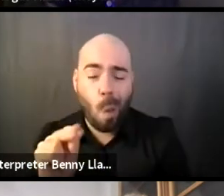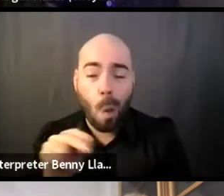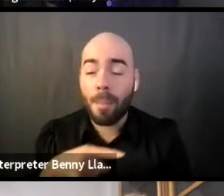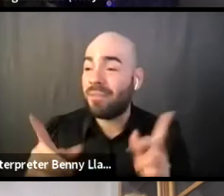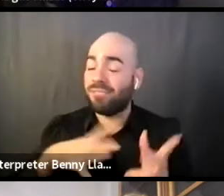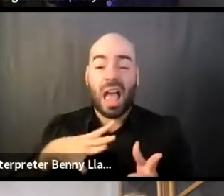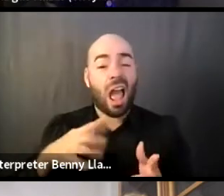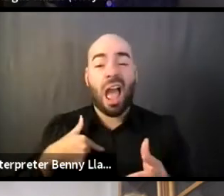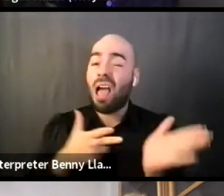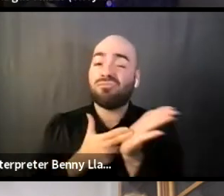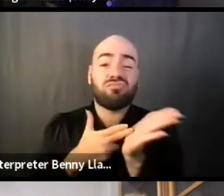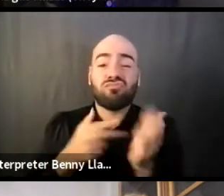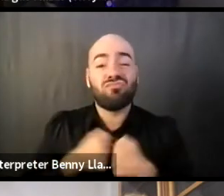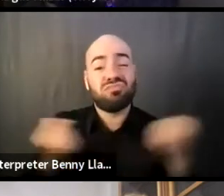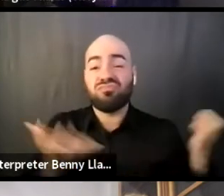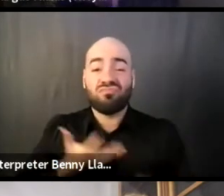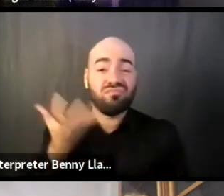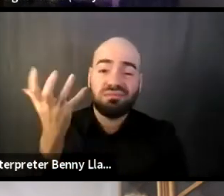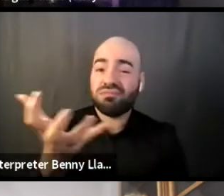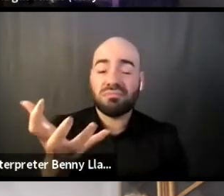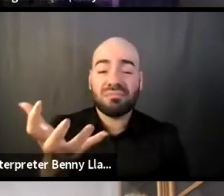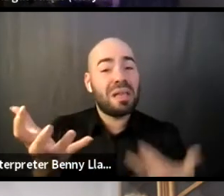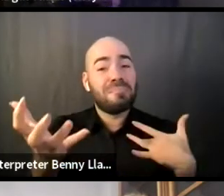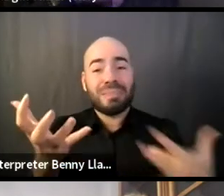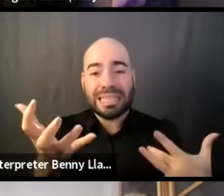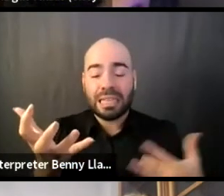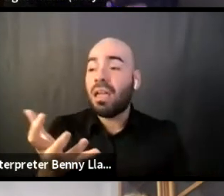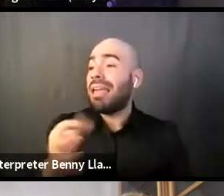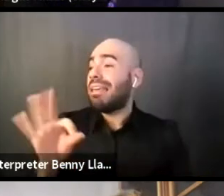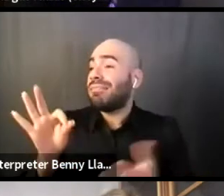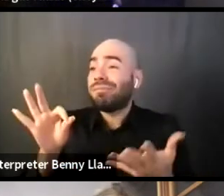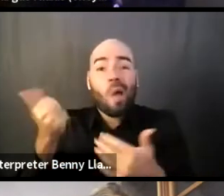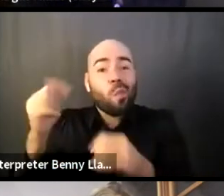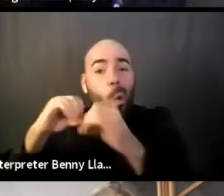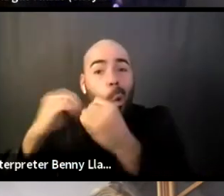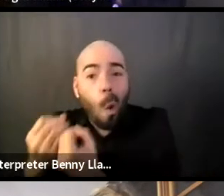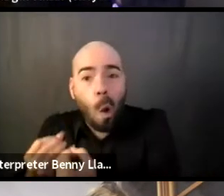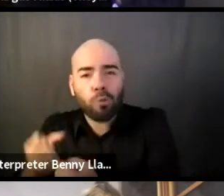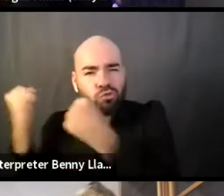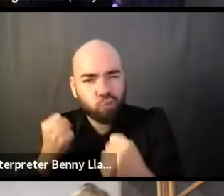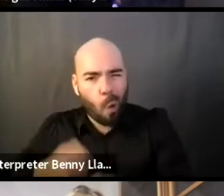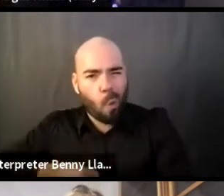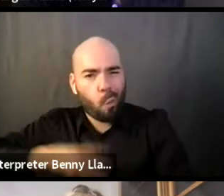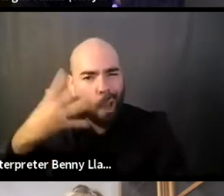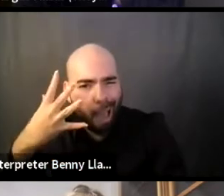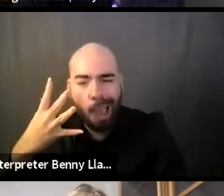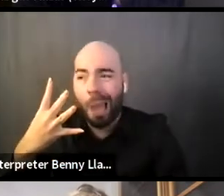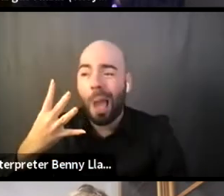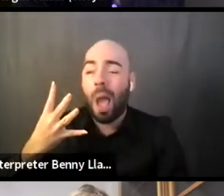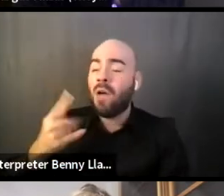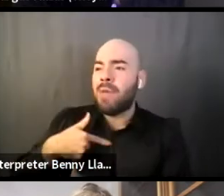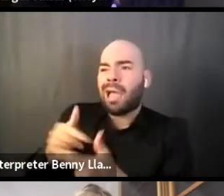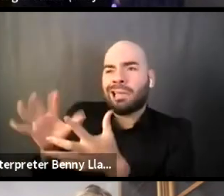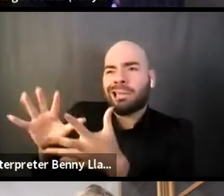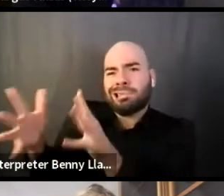and if it helps push an organization, a PWI or what have you toward a better version of itself, then great.